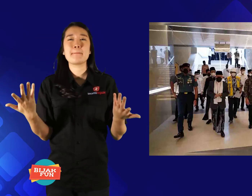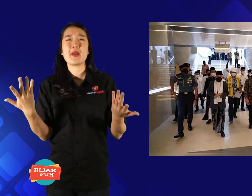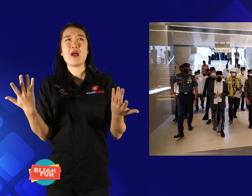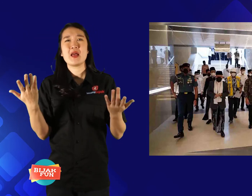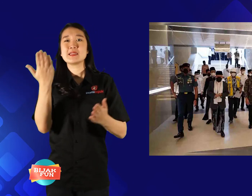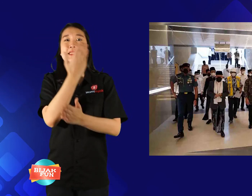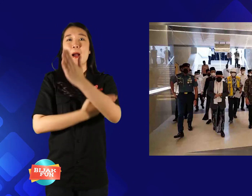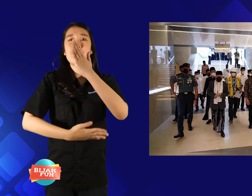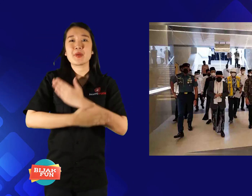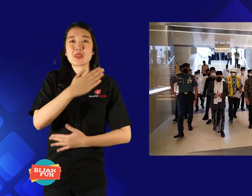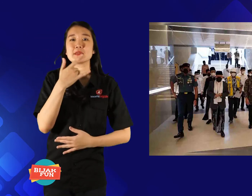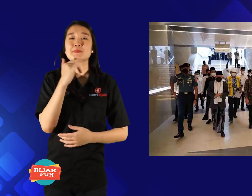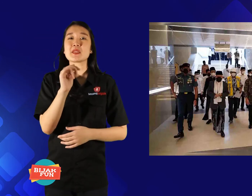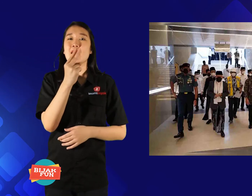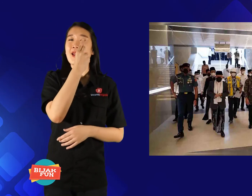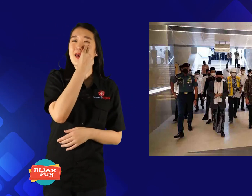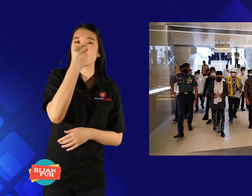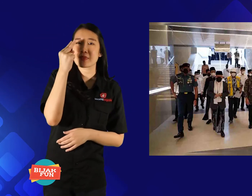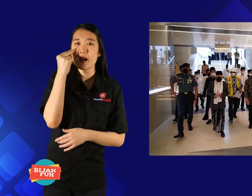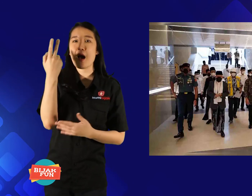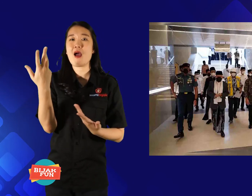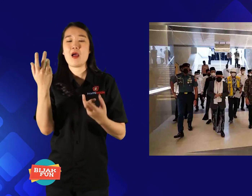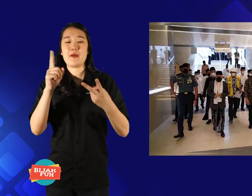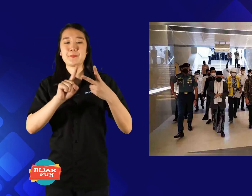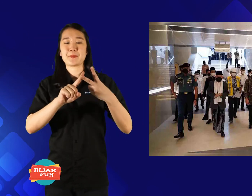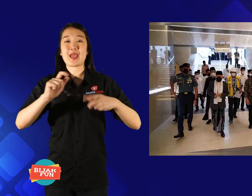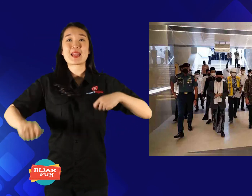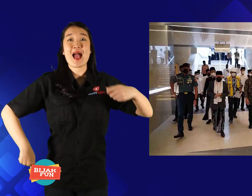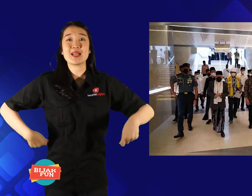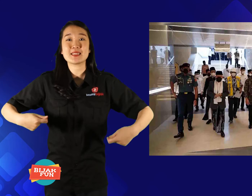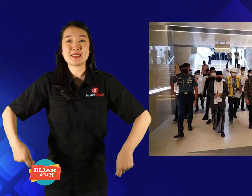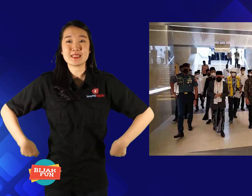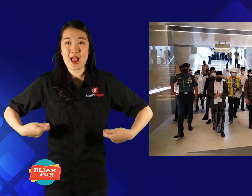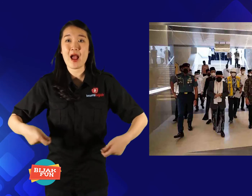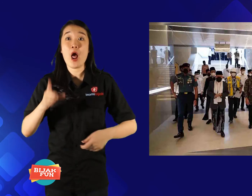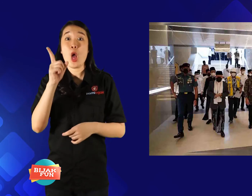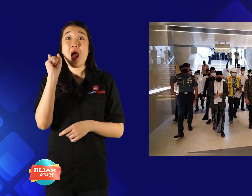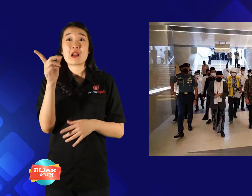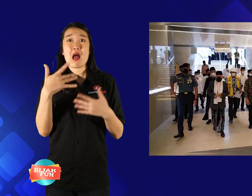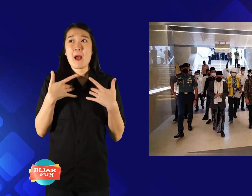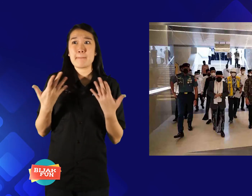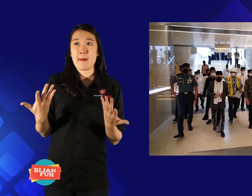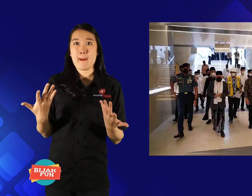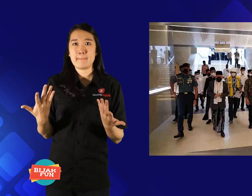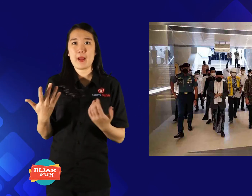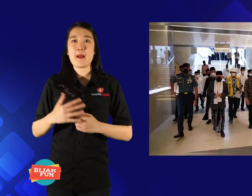and disability like Netra, Daksa if there is anything.